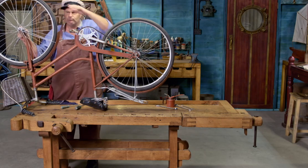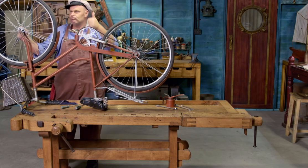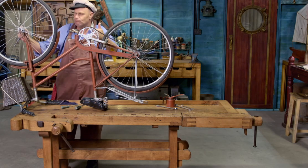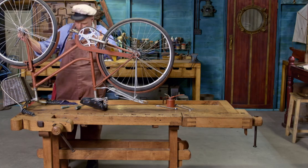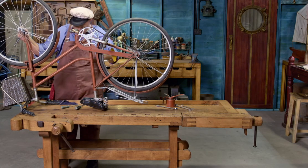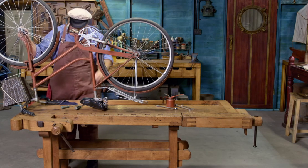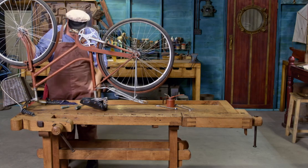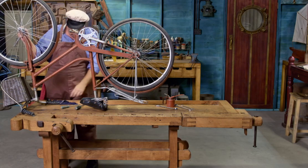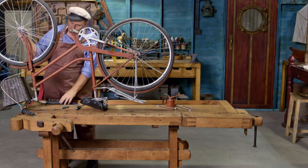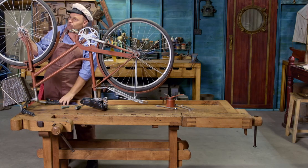Hmm.